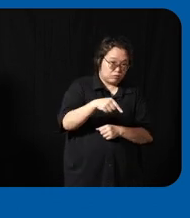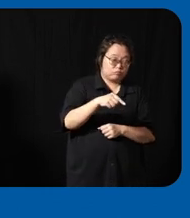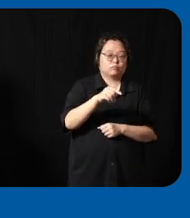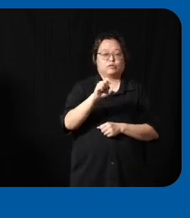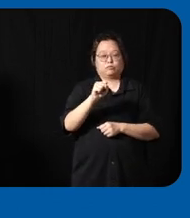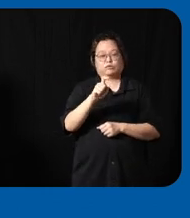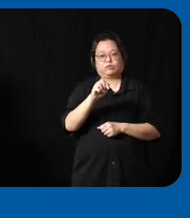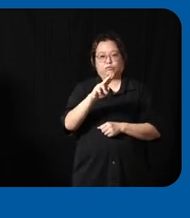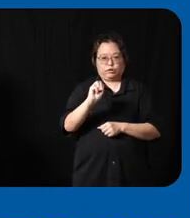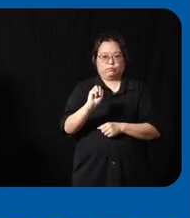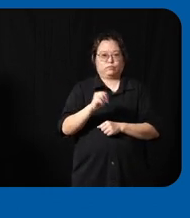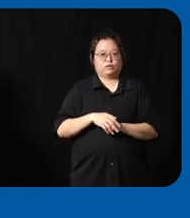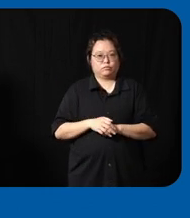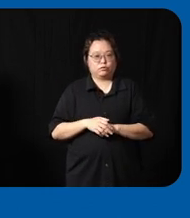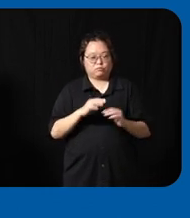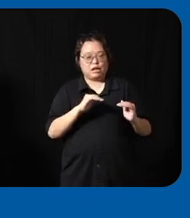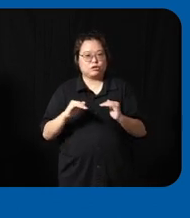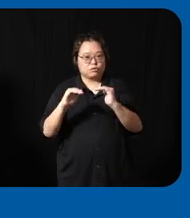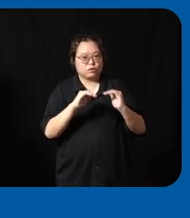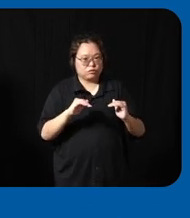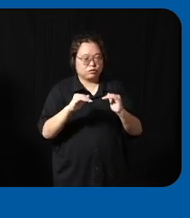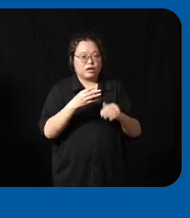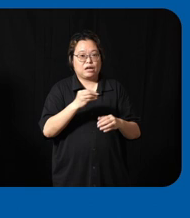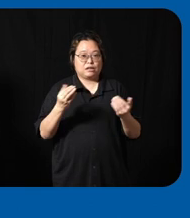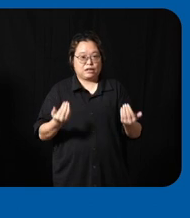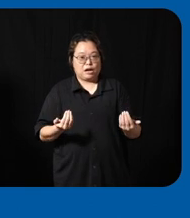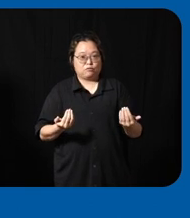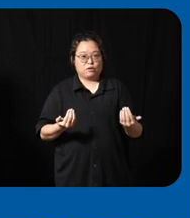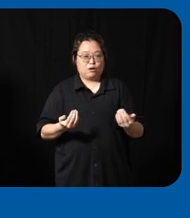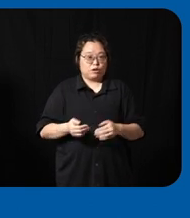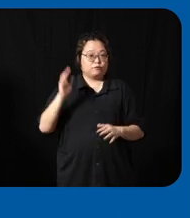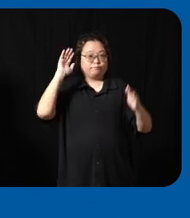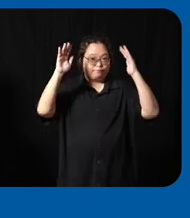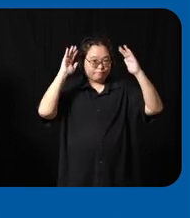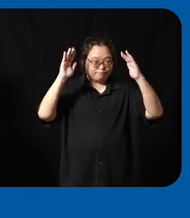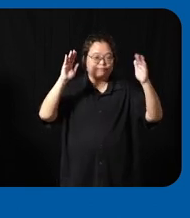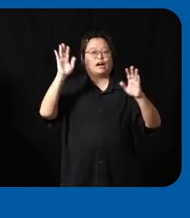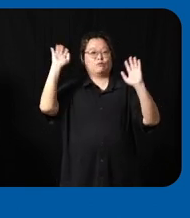like to give a shout out to you know the work that we do with uh SG enable which is for us